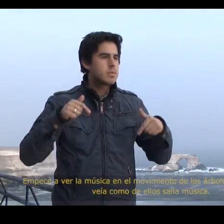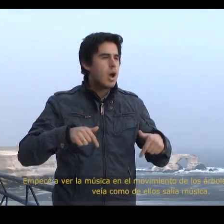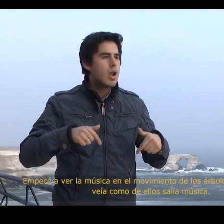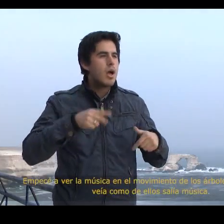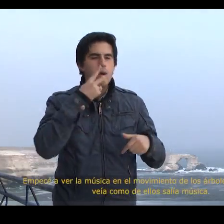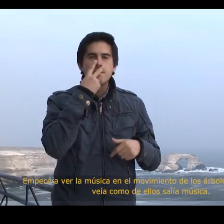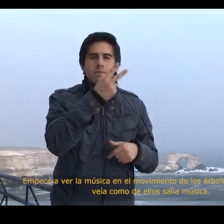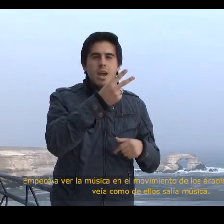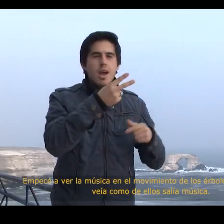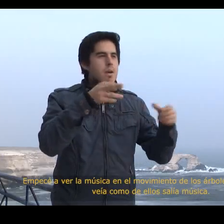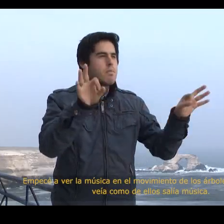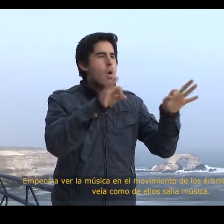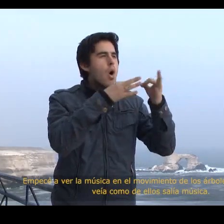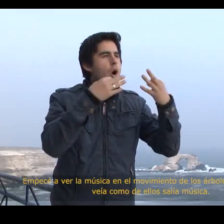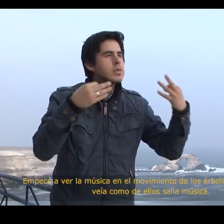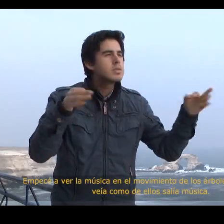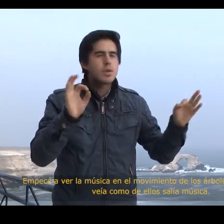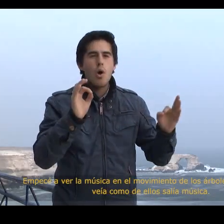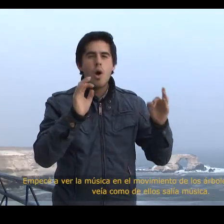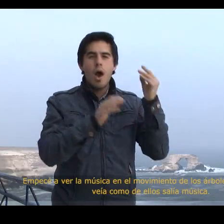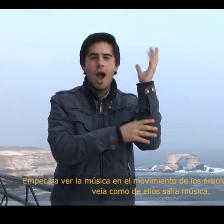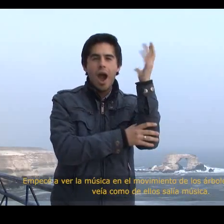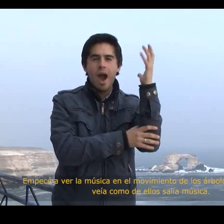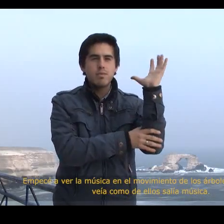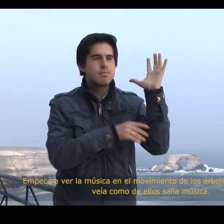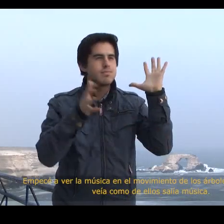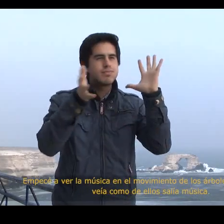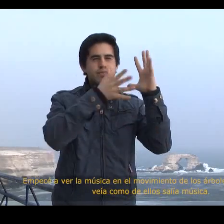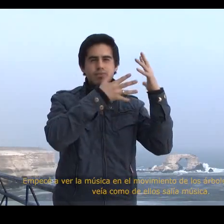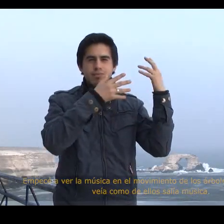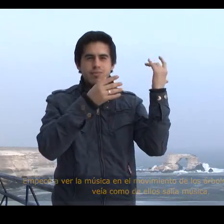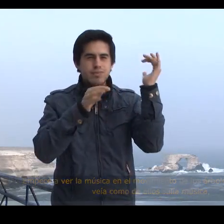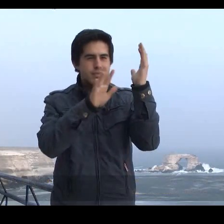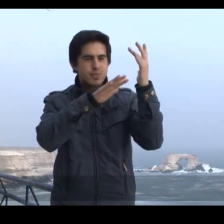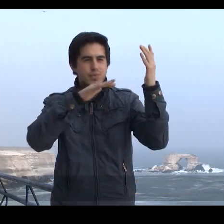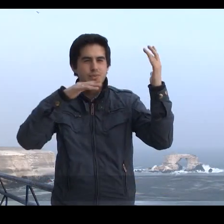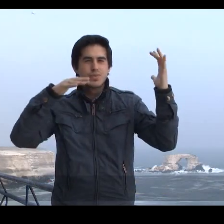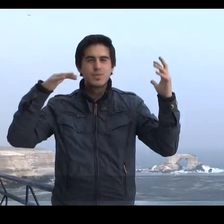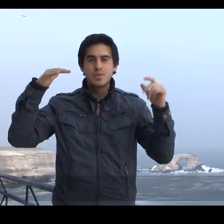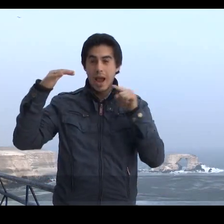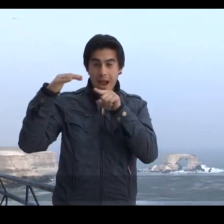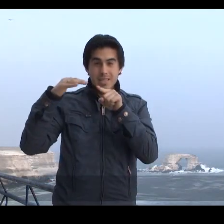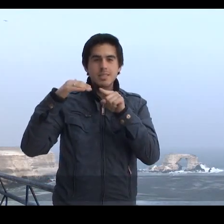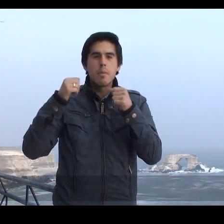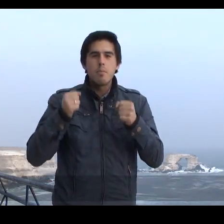I began to see music in the movement of the trees.